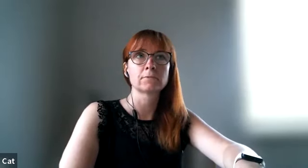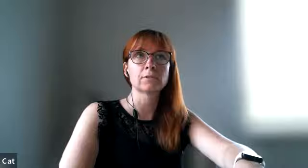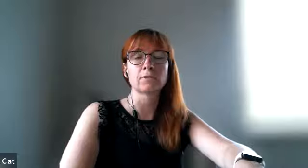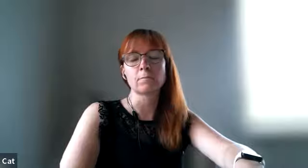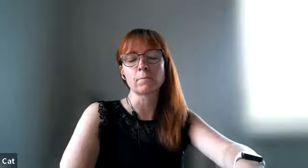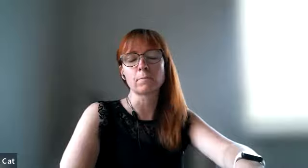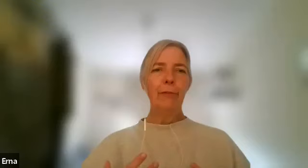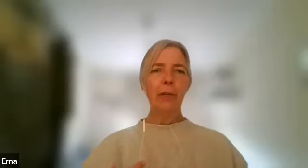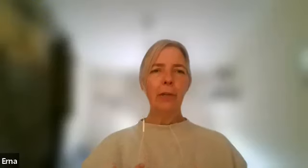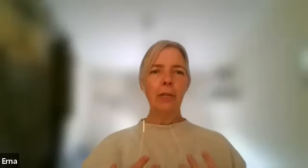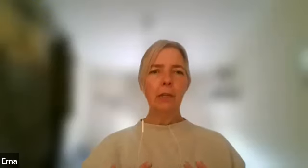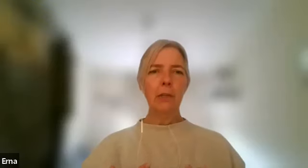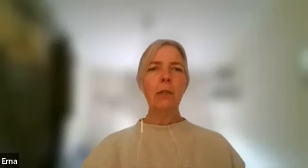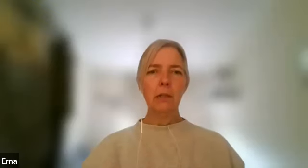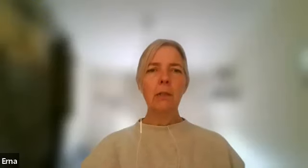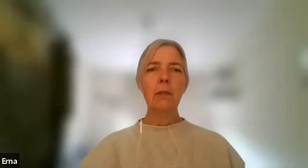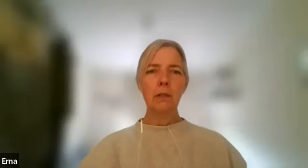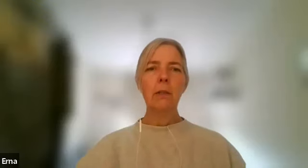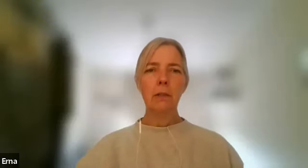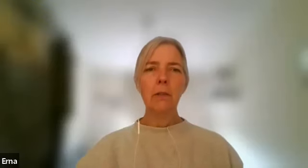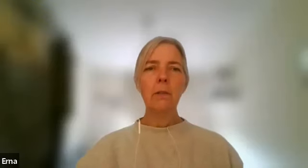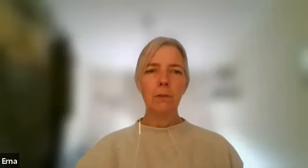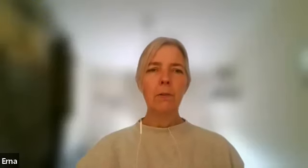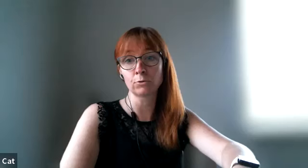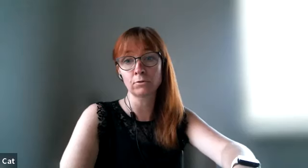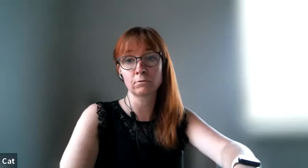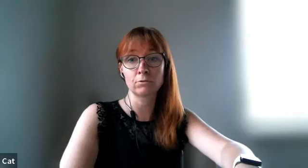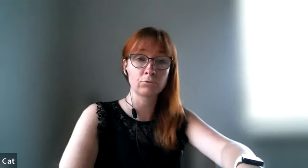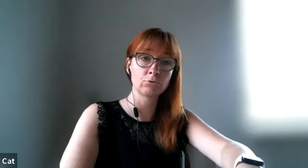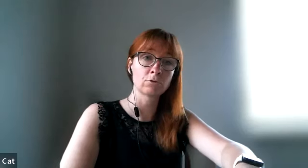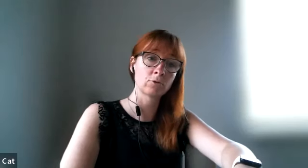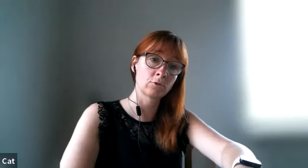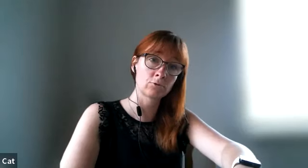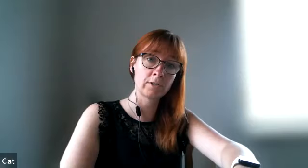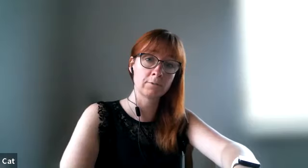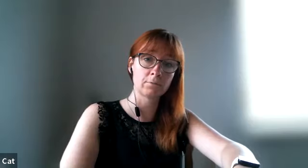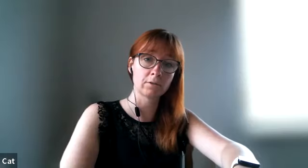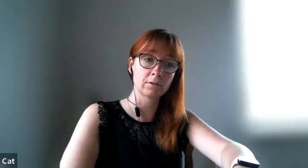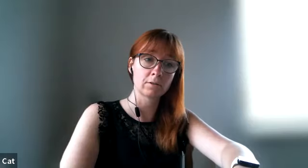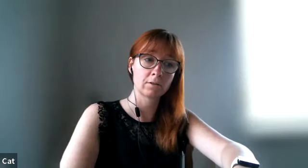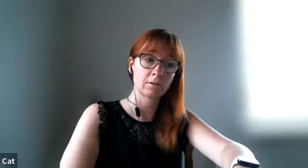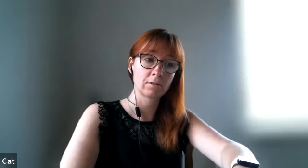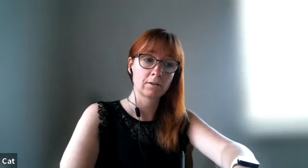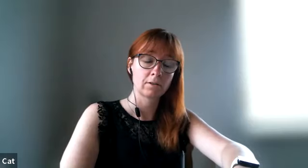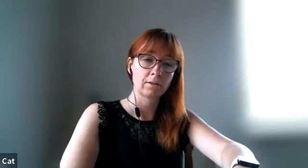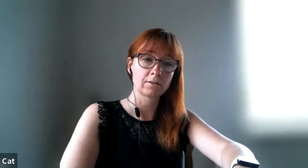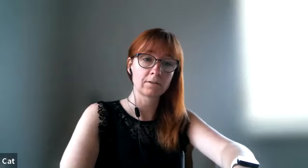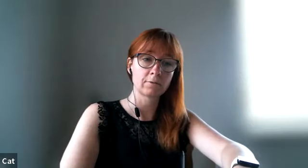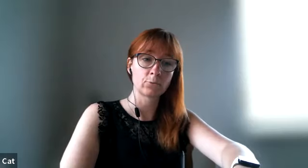yeah but if i matter to you or that you feel okay i could do some laundry but yeah instead of